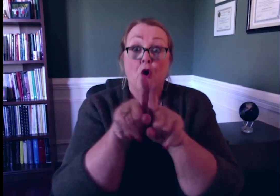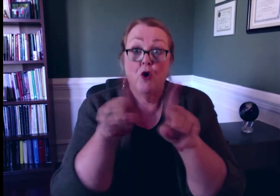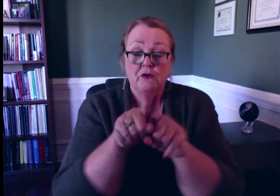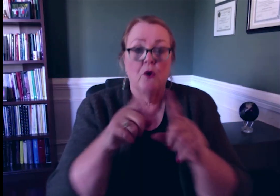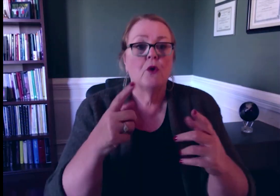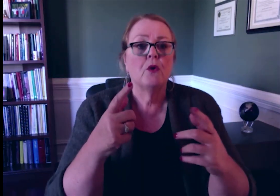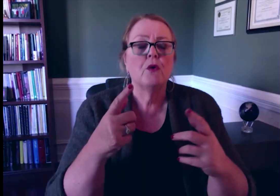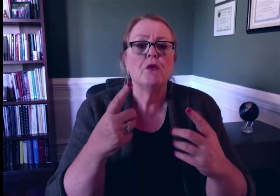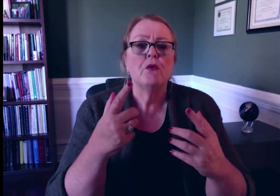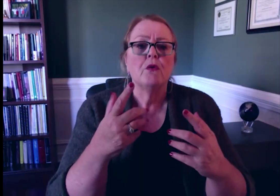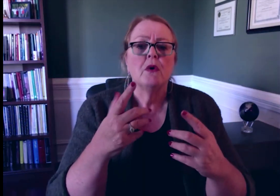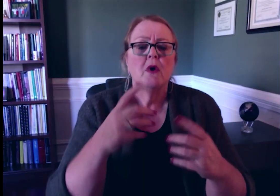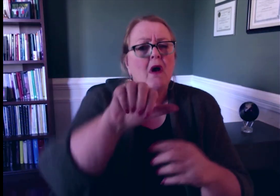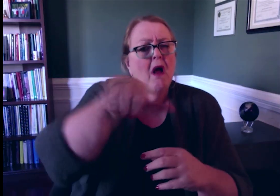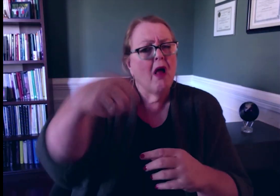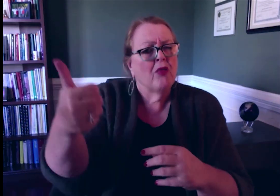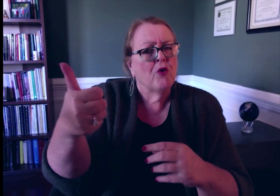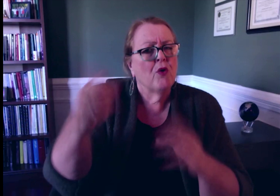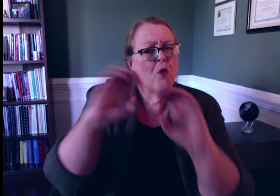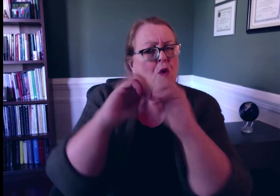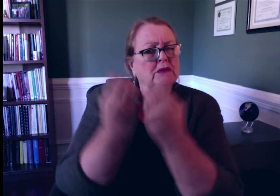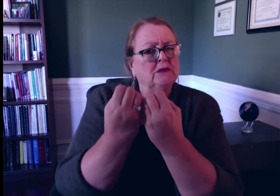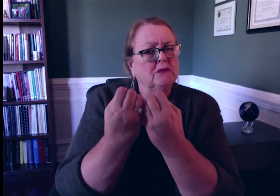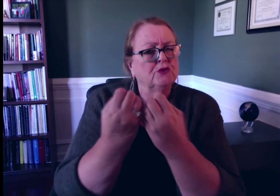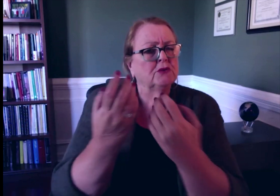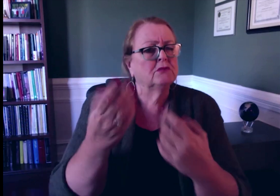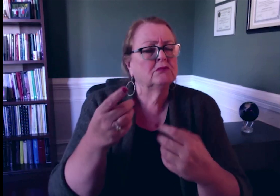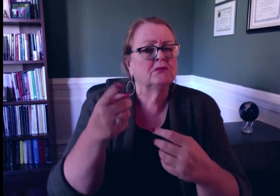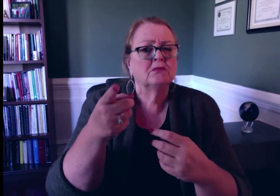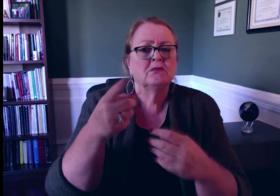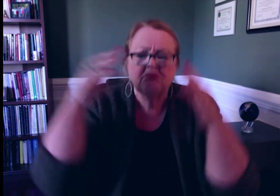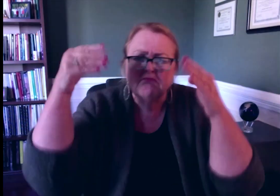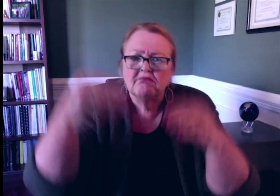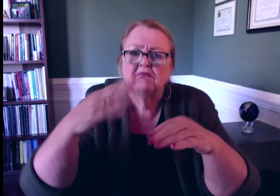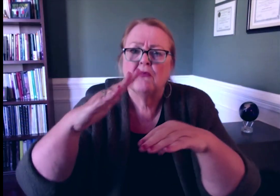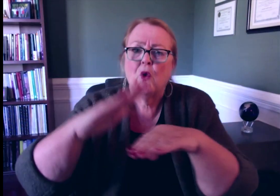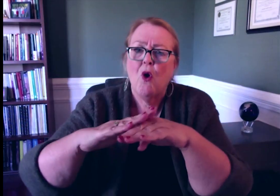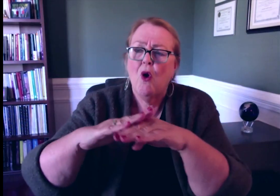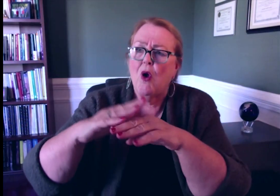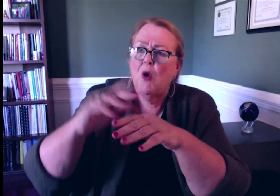in addition, we contacted other organizations whose focus is on professional people